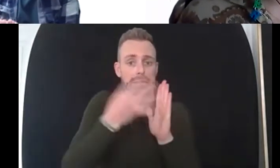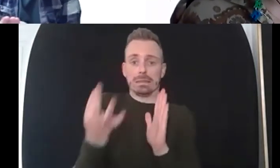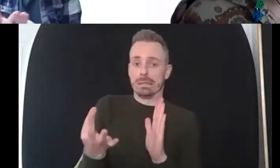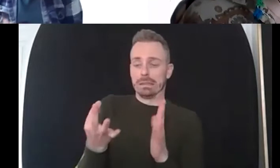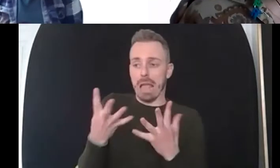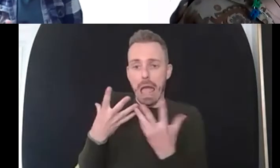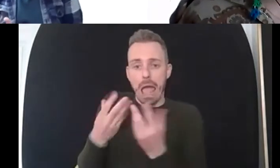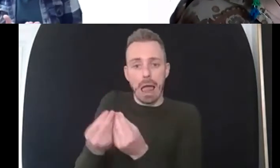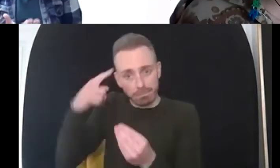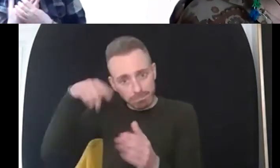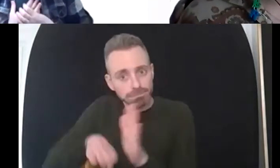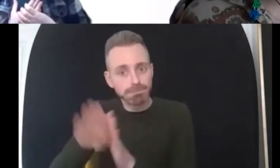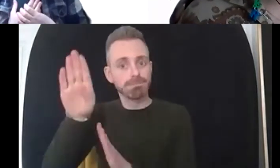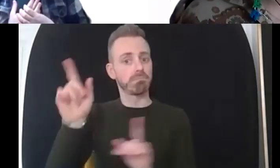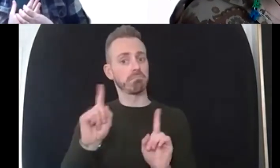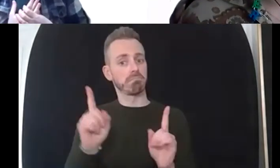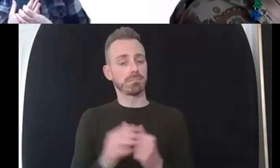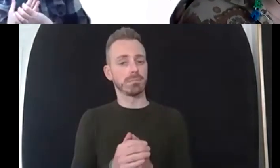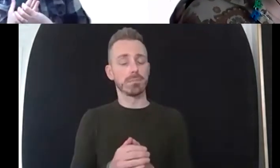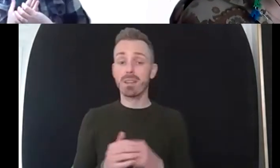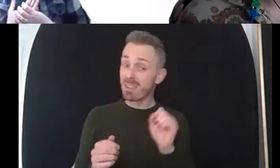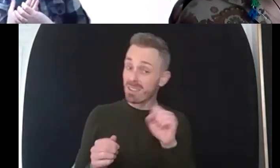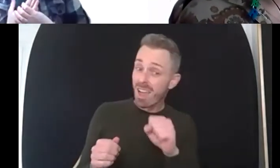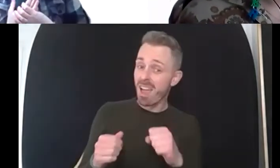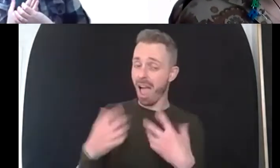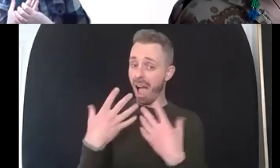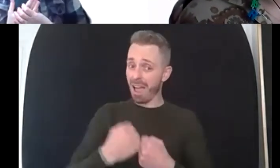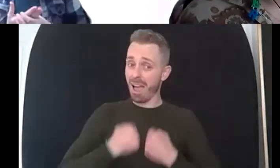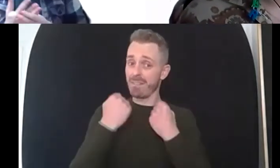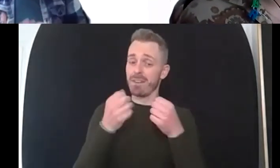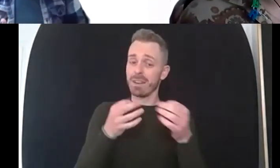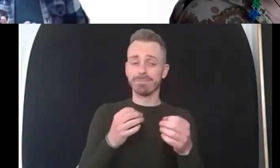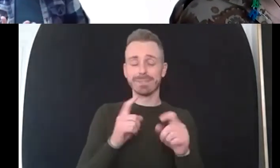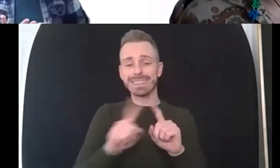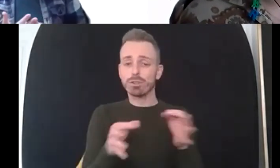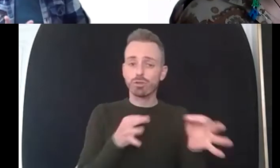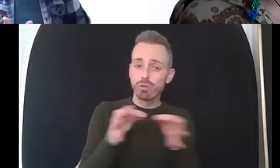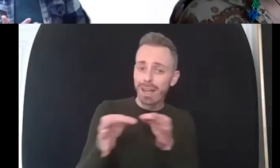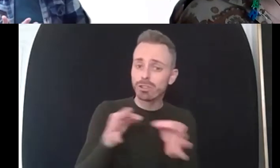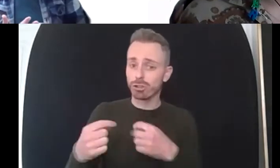but there are also things that i practice myself um as best i can i think it's important that if